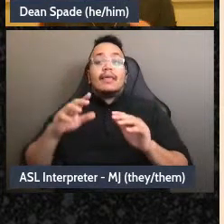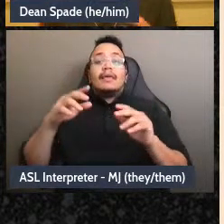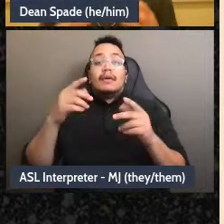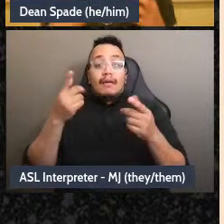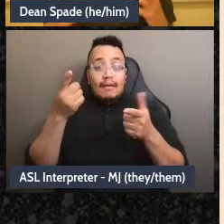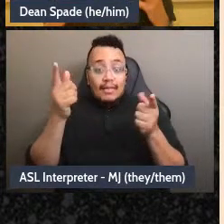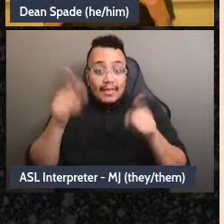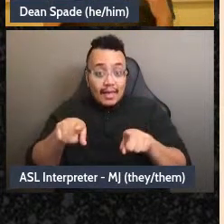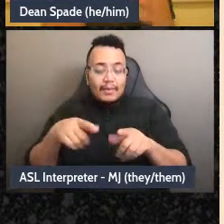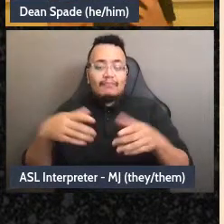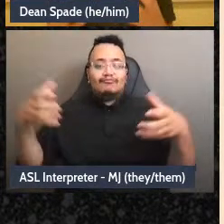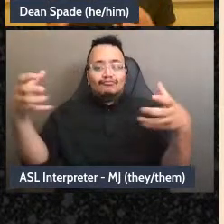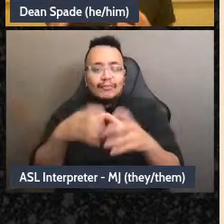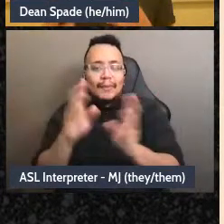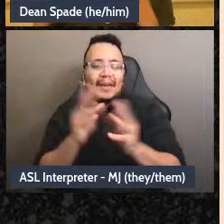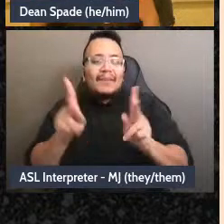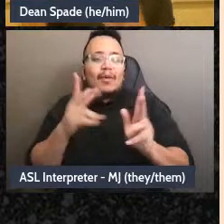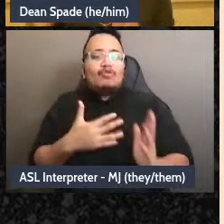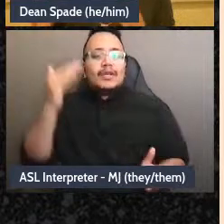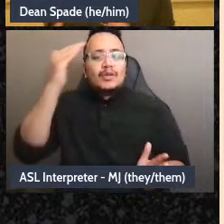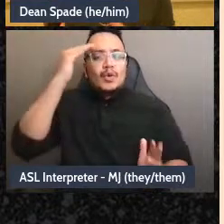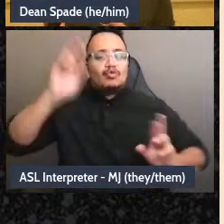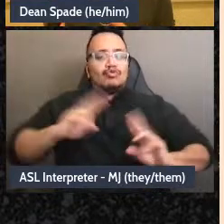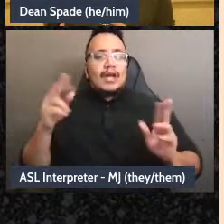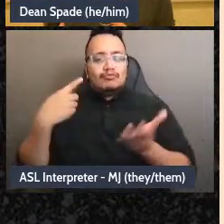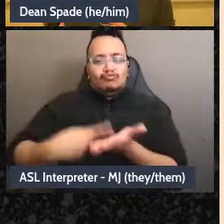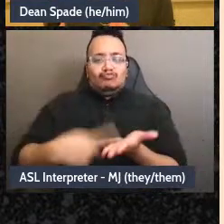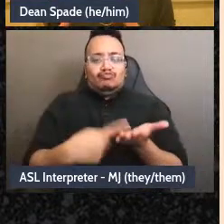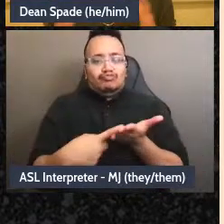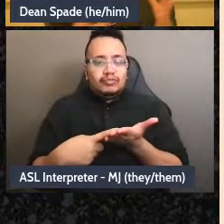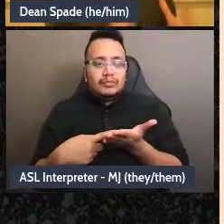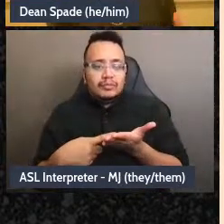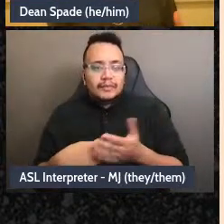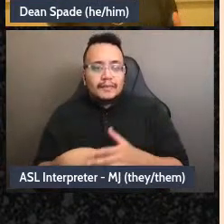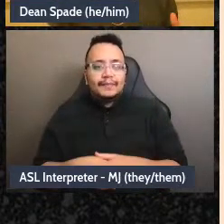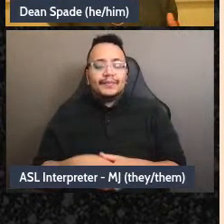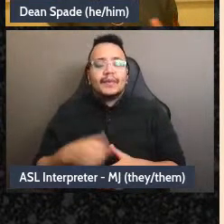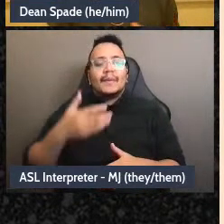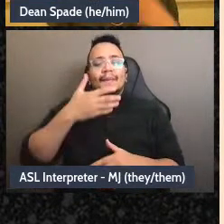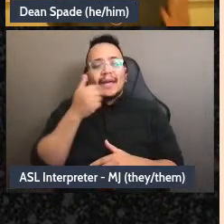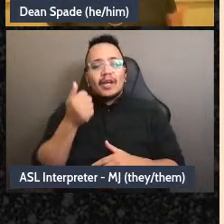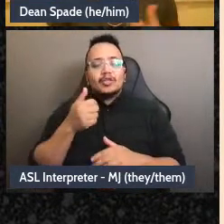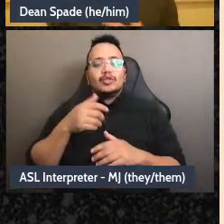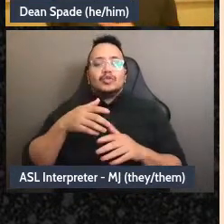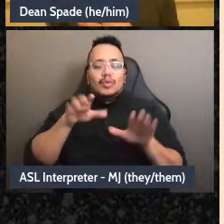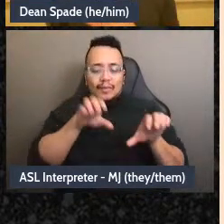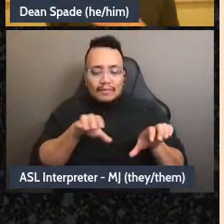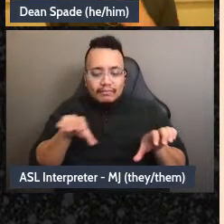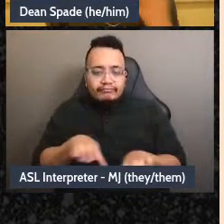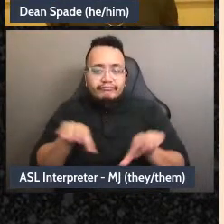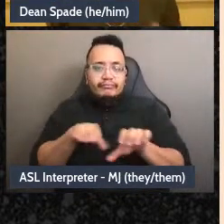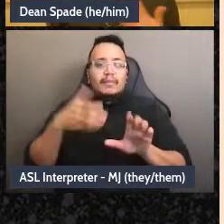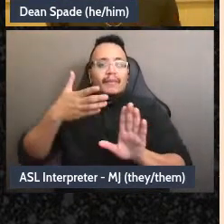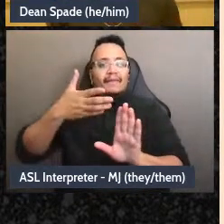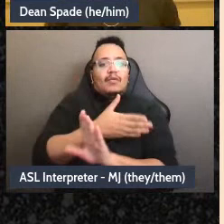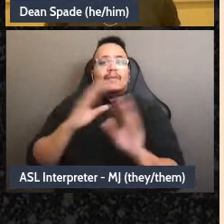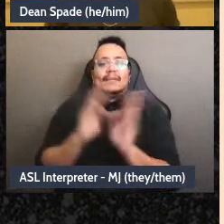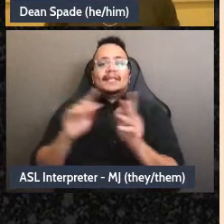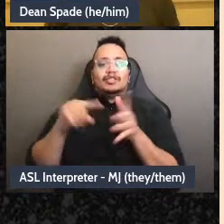like doing things between meetings to prepare for meetings makes the time be used much better